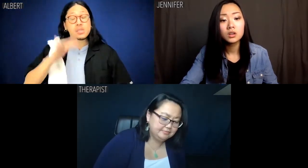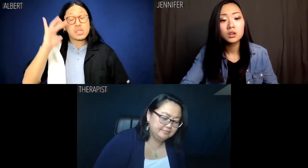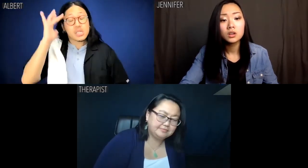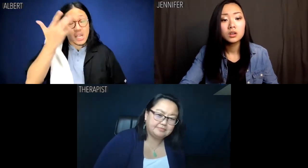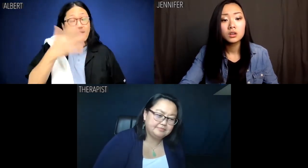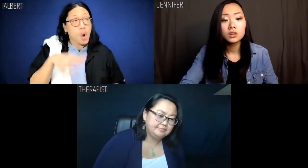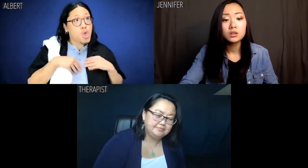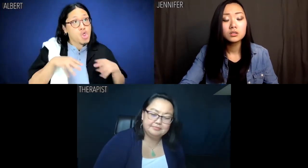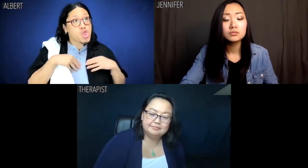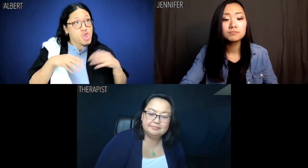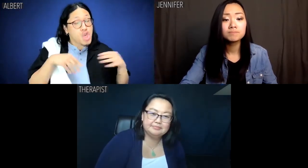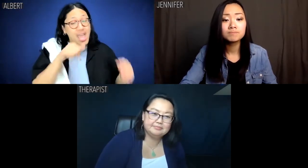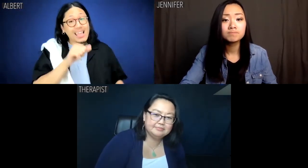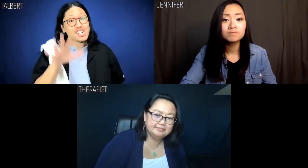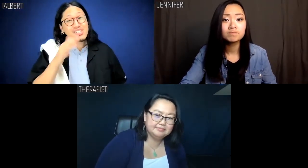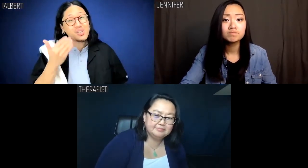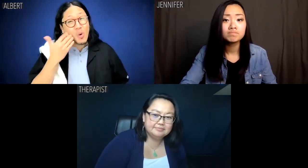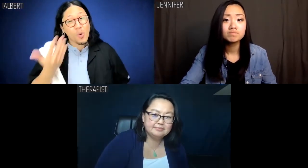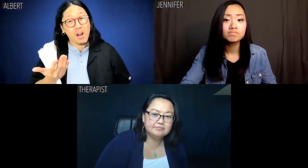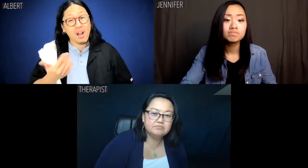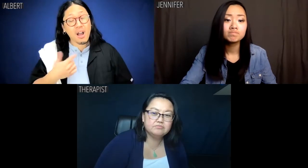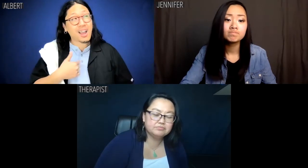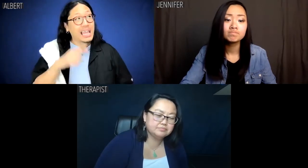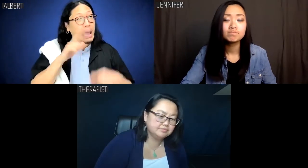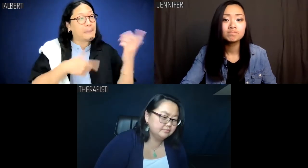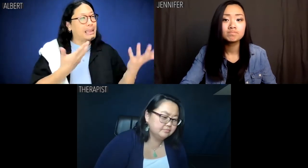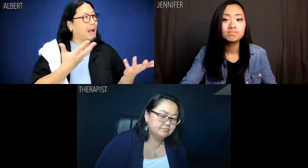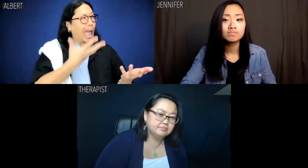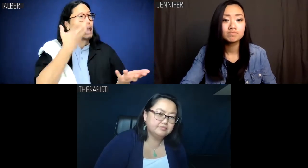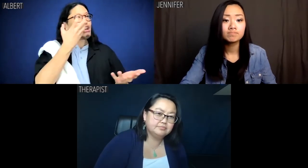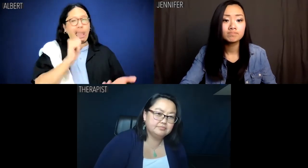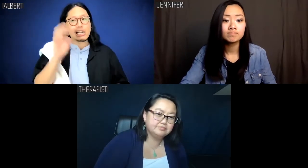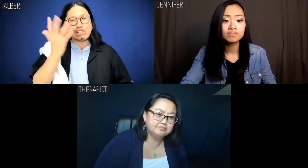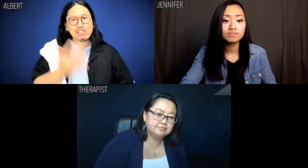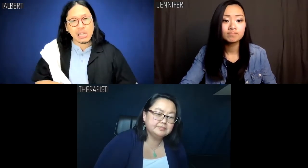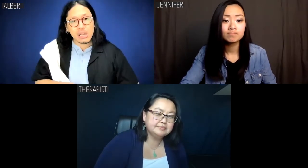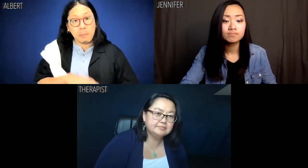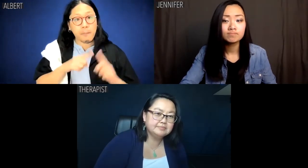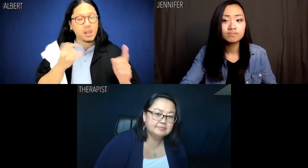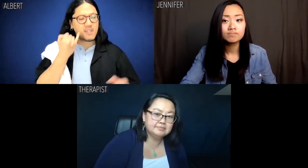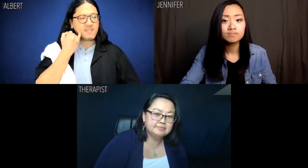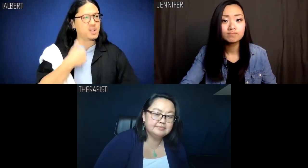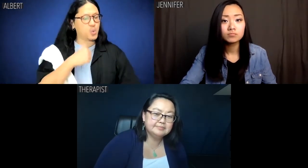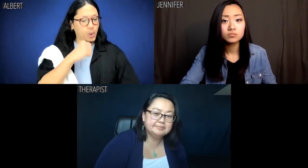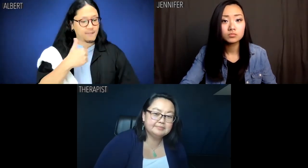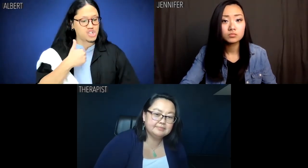I'm sick of being the pushover Asian, but I can't be the angry Asian.